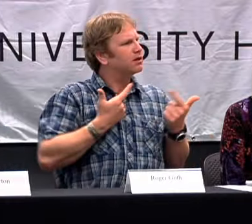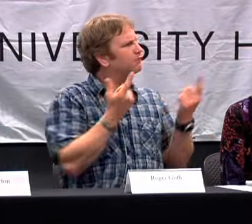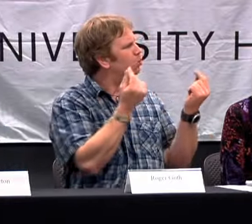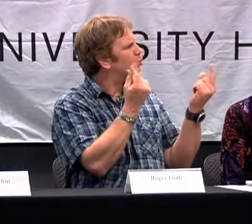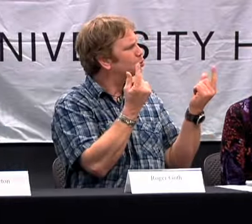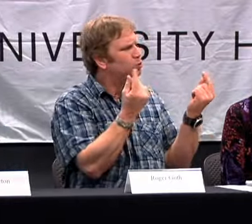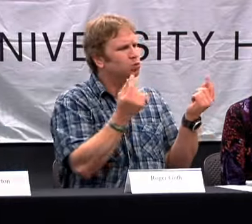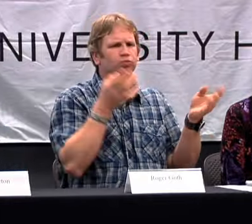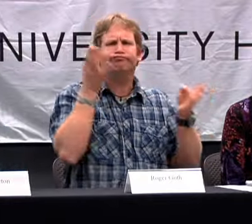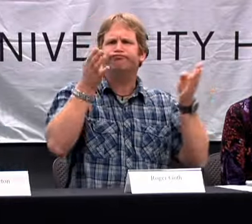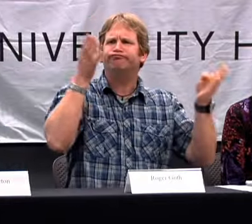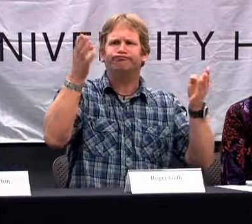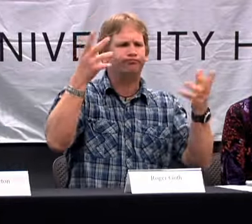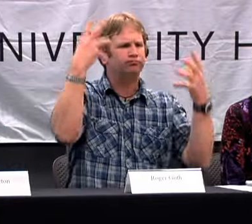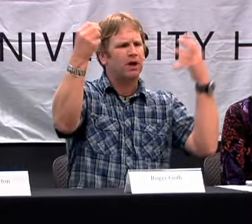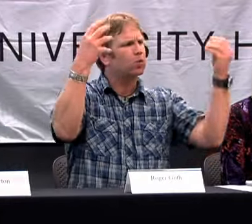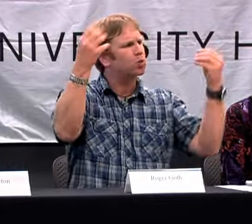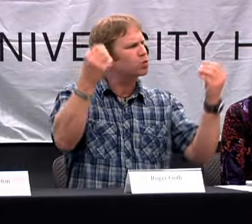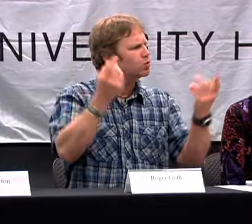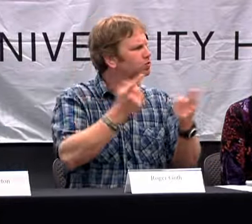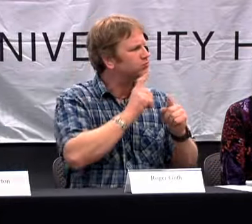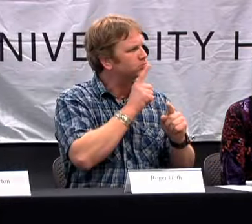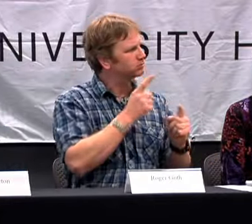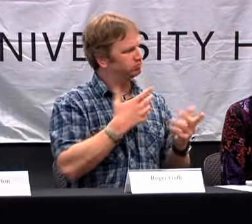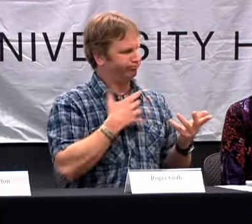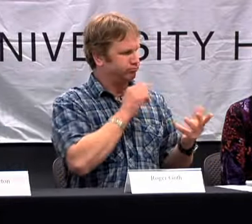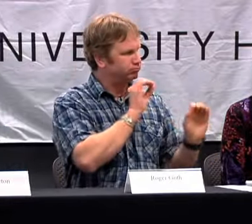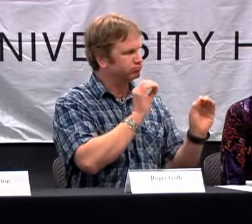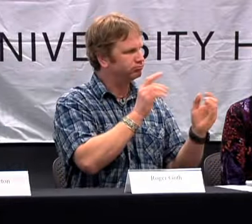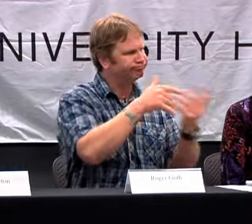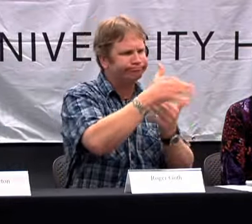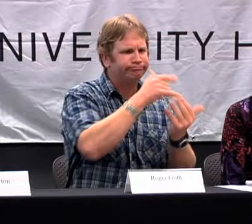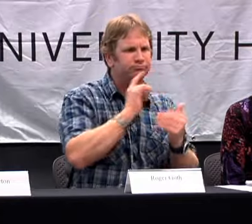DEAF COMMUNITY. AND SO I WAS TRYING TO FIGURE OUT WHAT I WANTED FOR MY